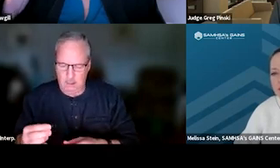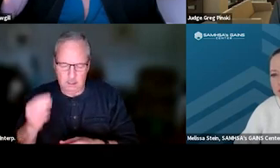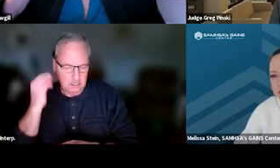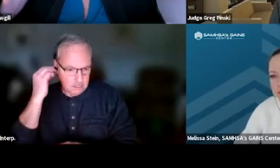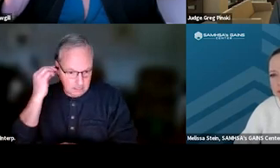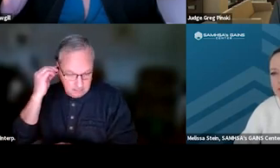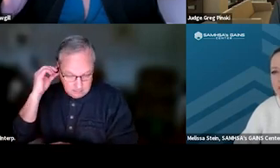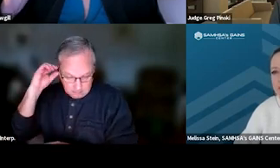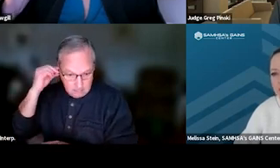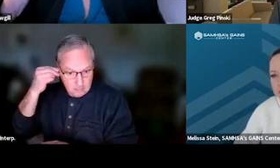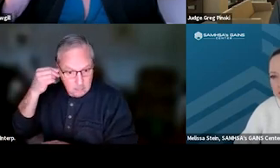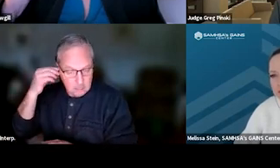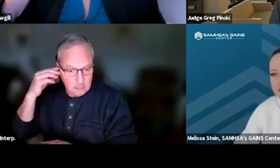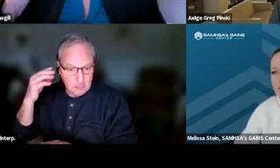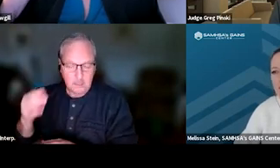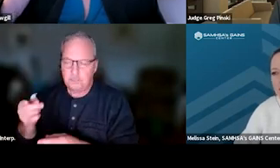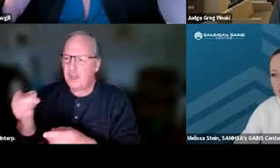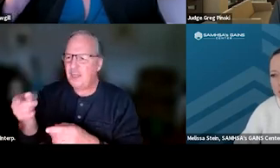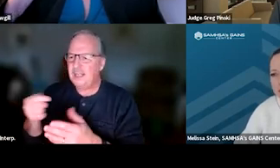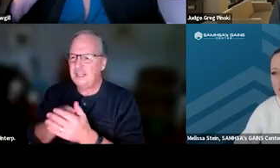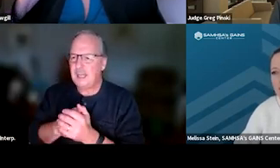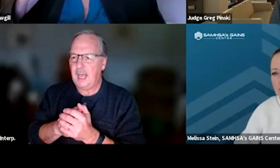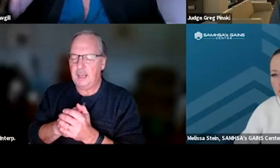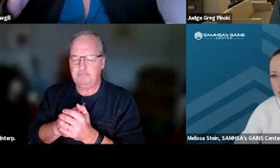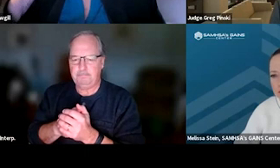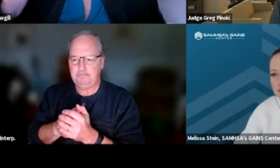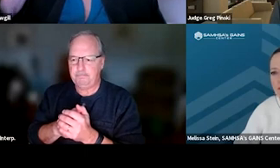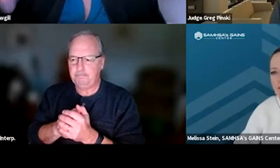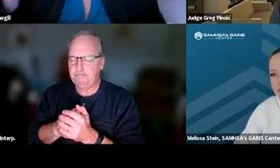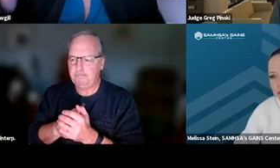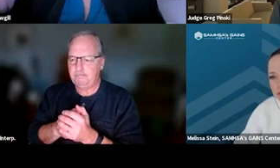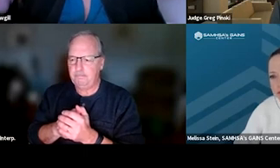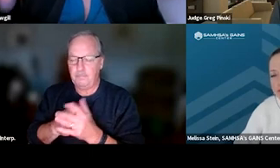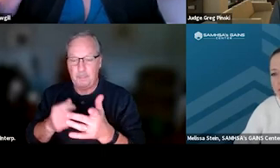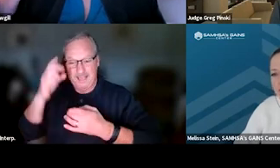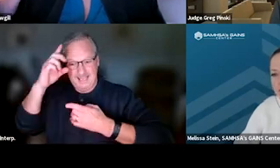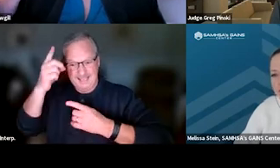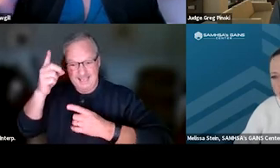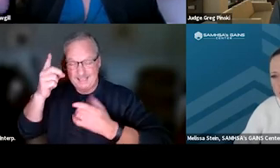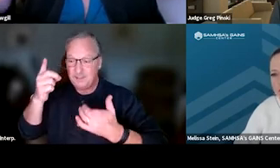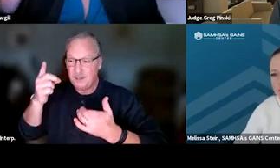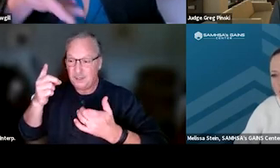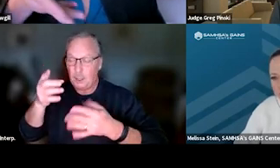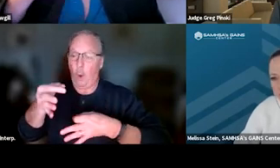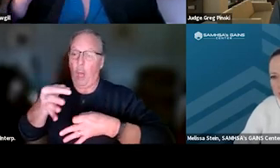and said, "Yes, this is a chronic relapsing disease they may have." They're gonna take steps back, but we don't demote 'em.